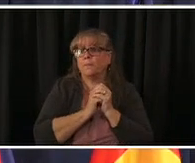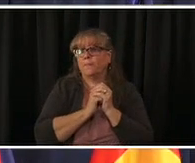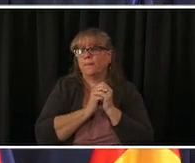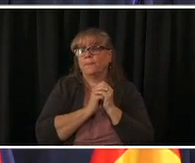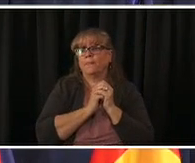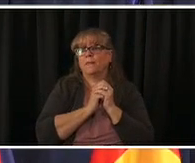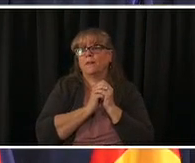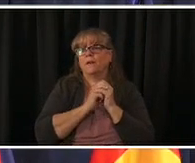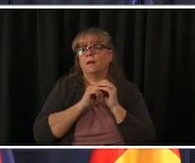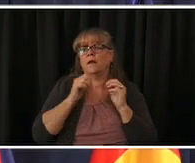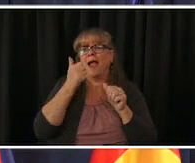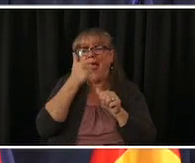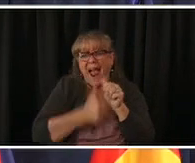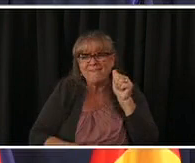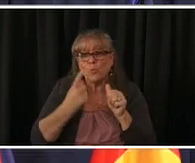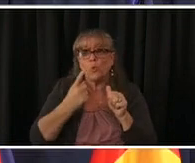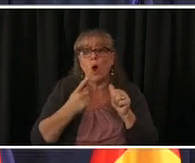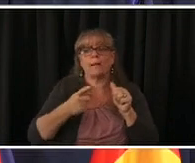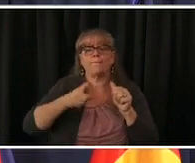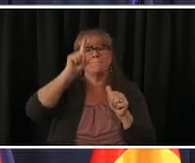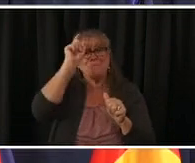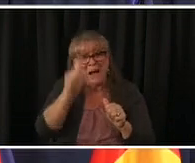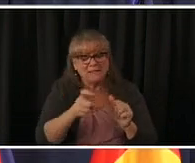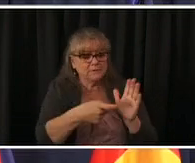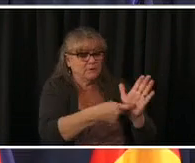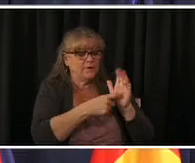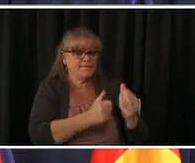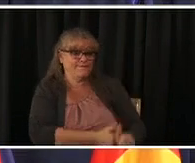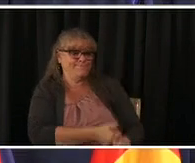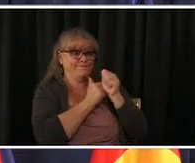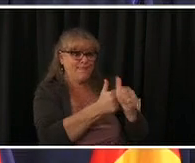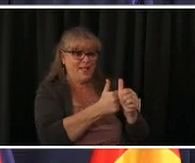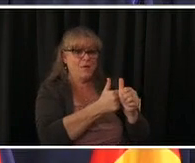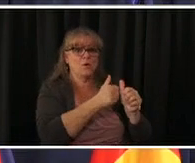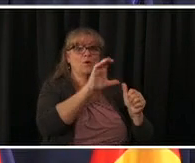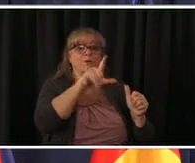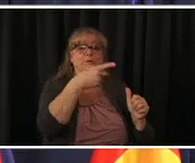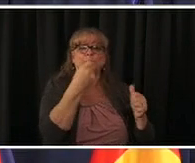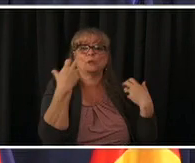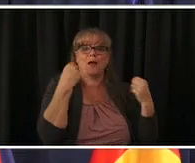the laws of colorado and sir do you see a time perhaps later this year where there would be